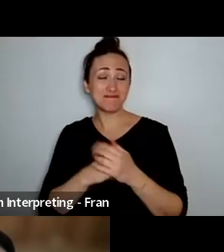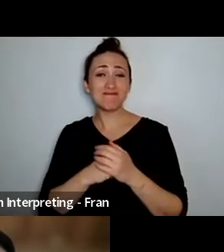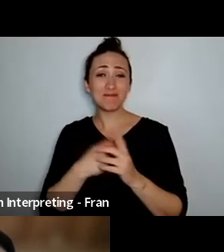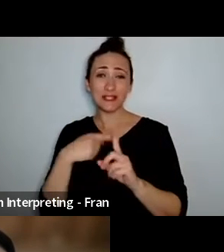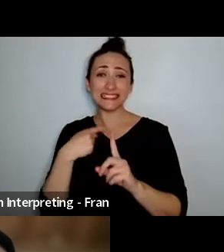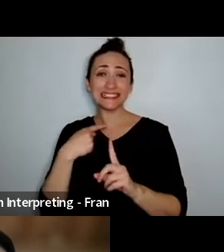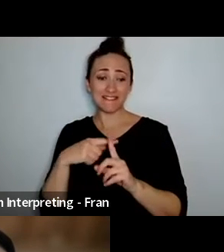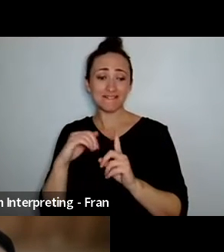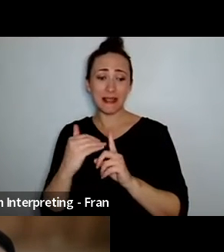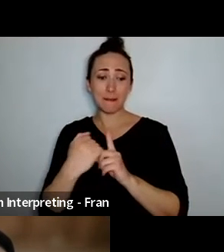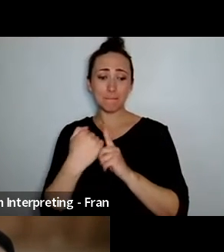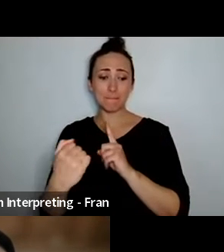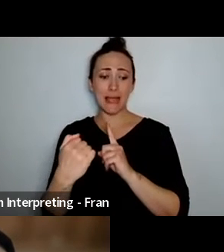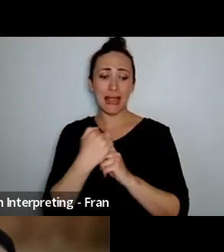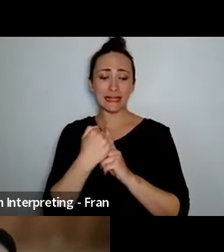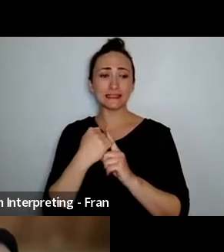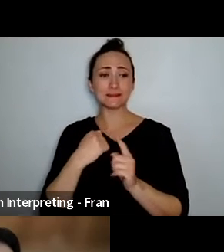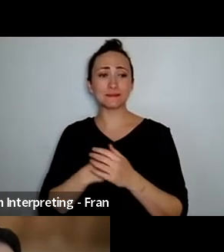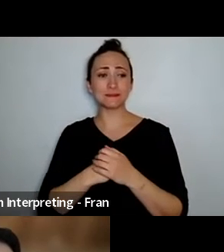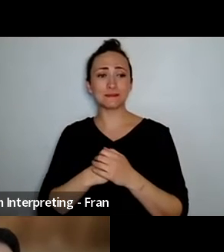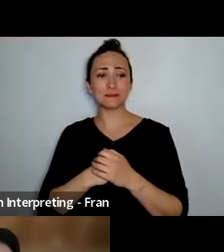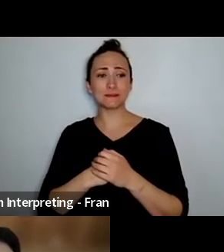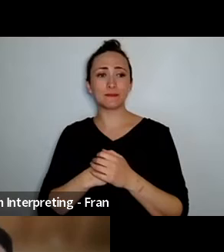what is your thoughts about leadership disability in the Arts